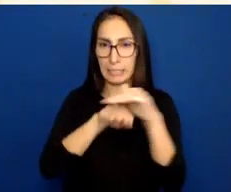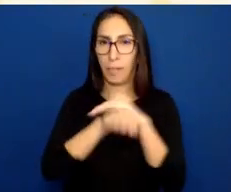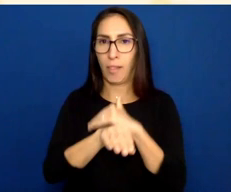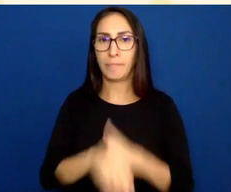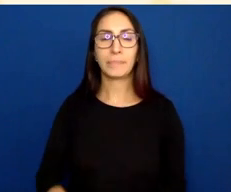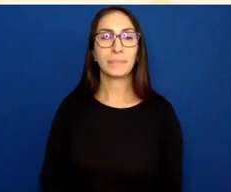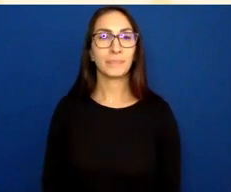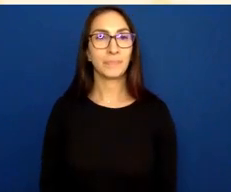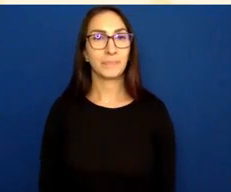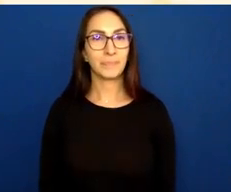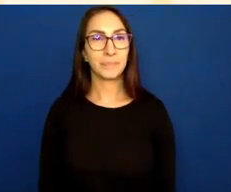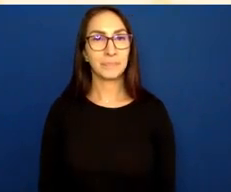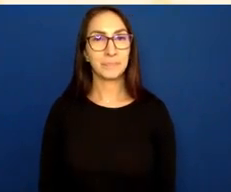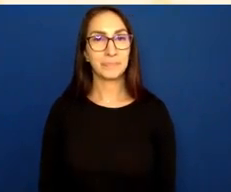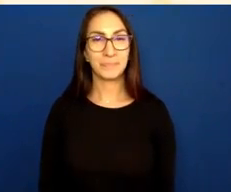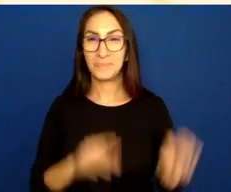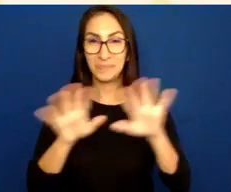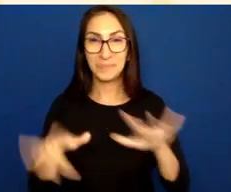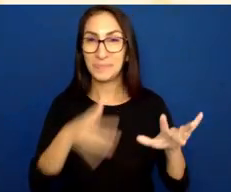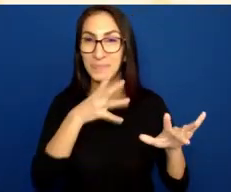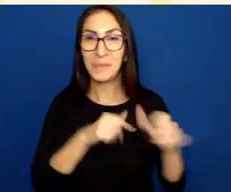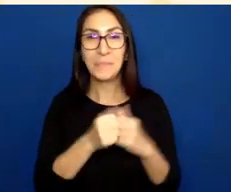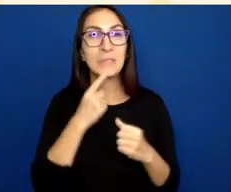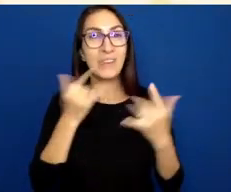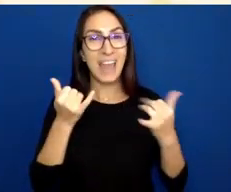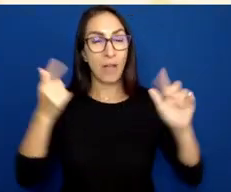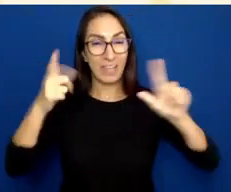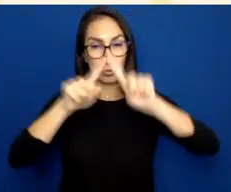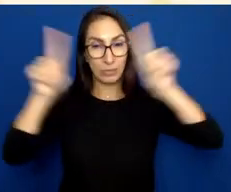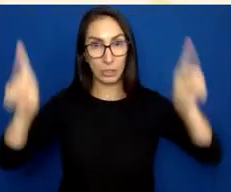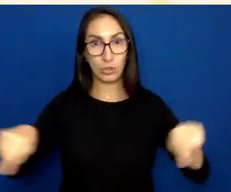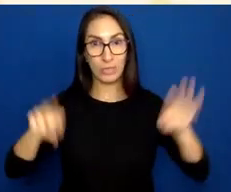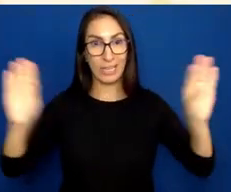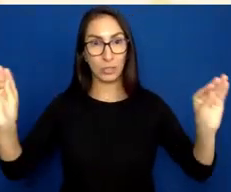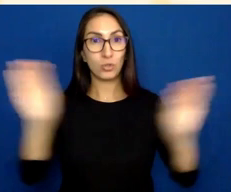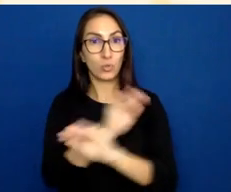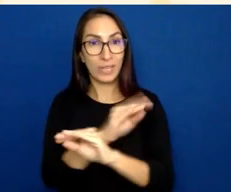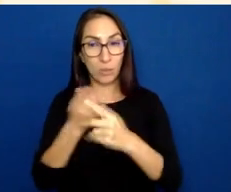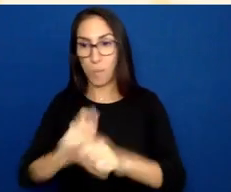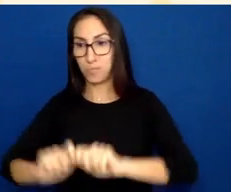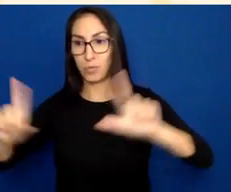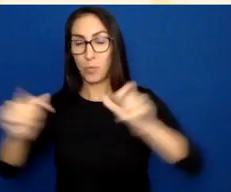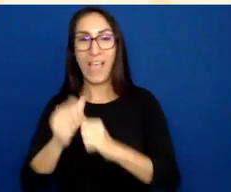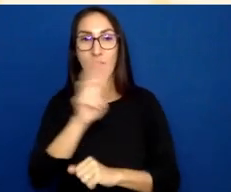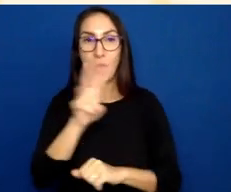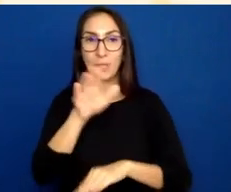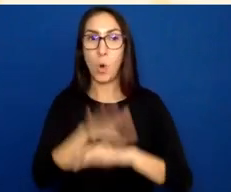Great. So now that we've switched screens, we have our website on the left side of the screen.